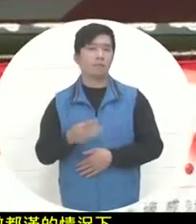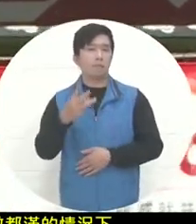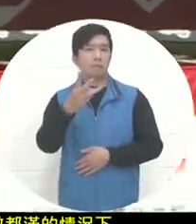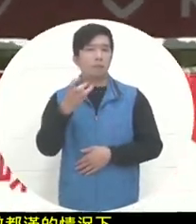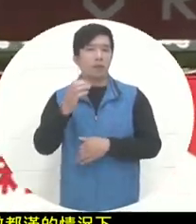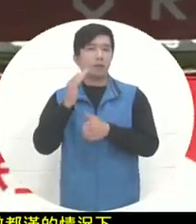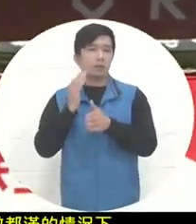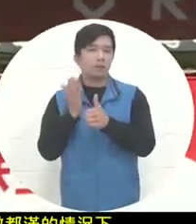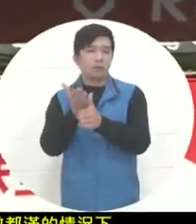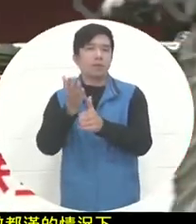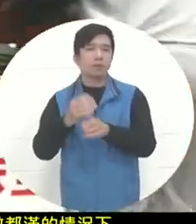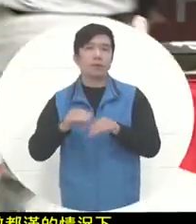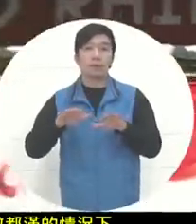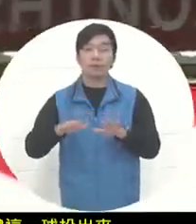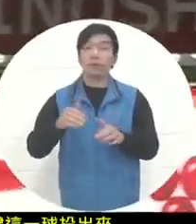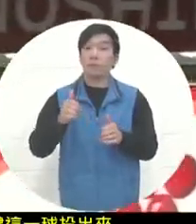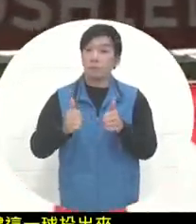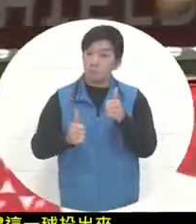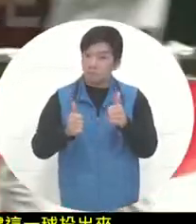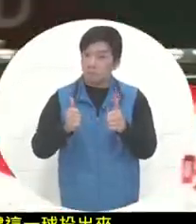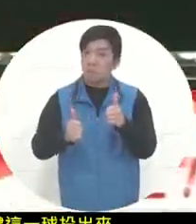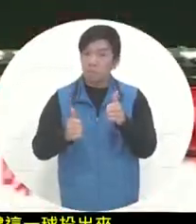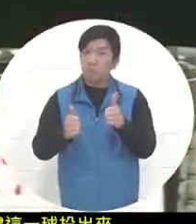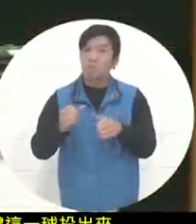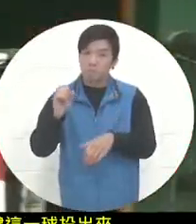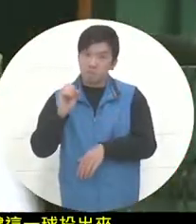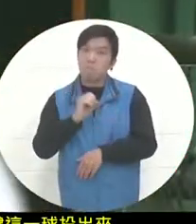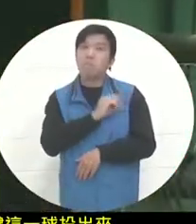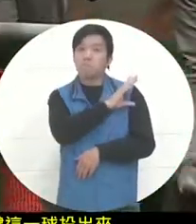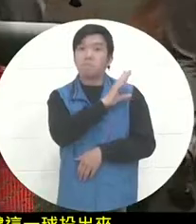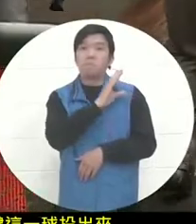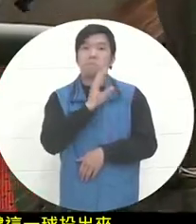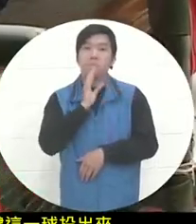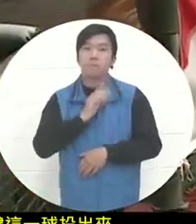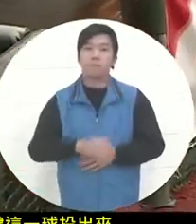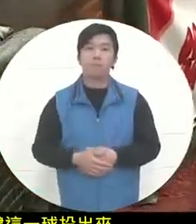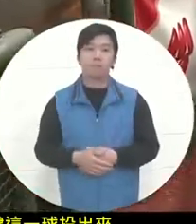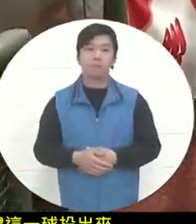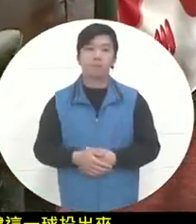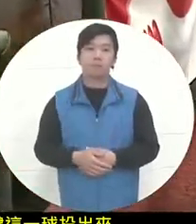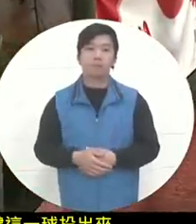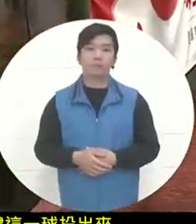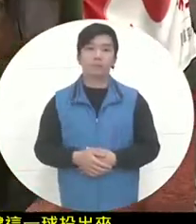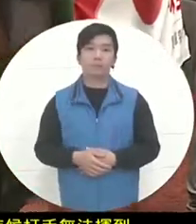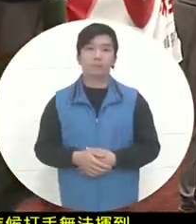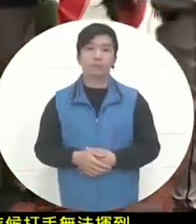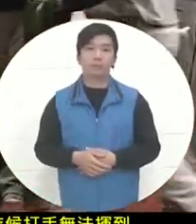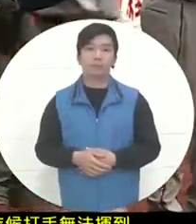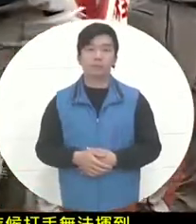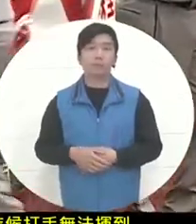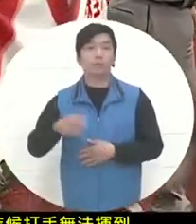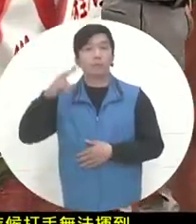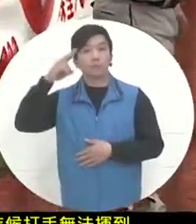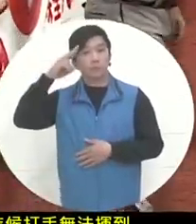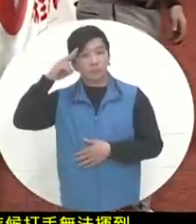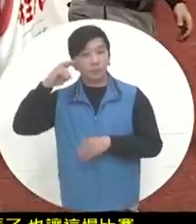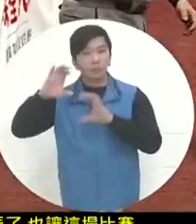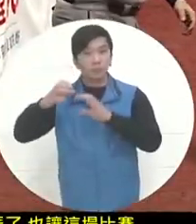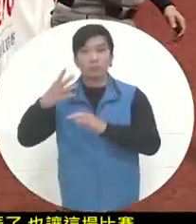also makes this game end at this time , because in this game , although the Mexican team scored points